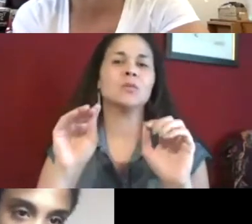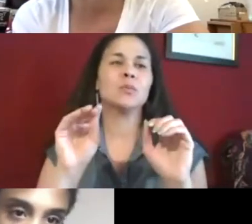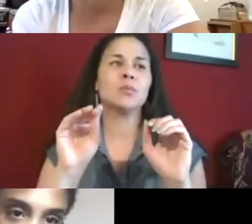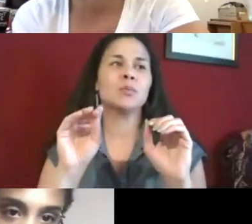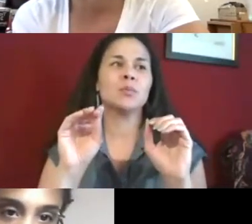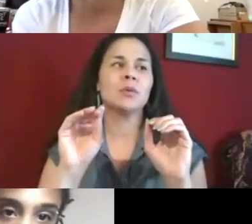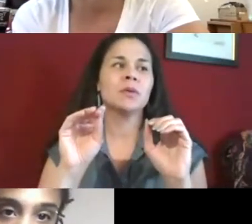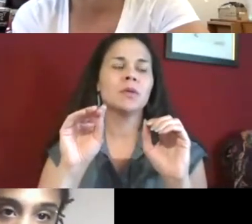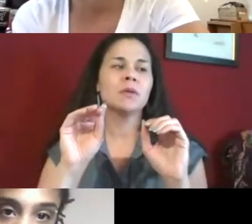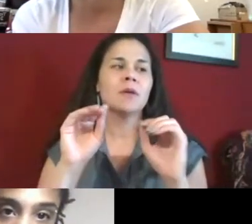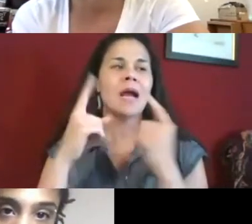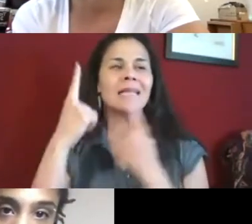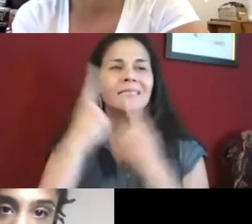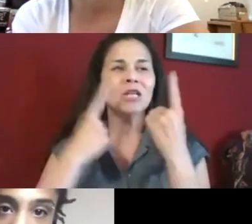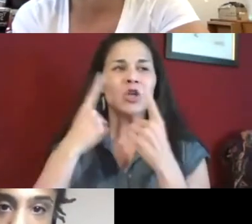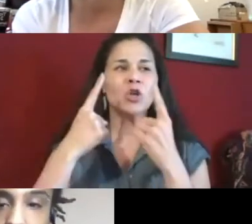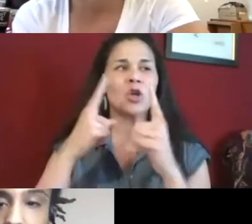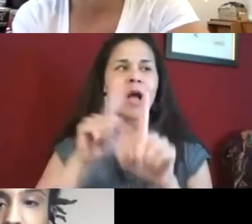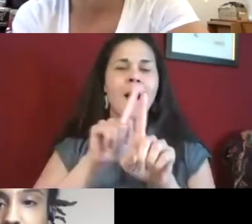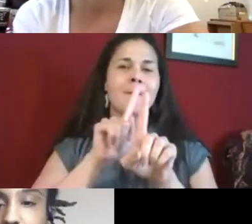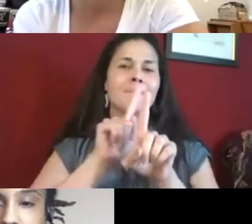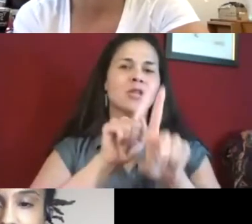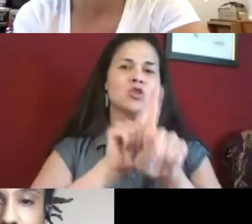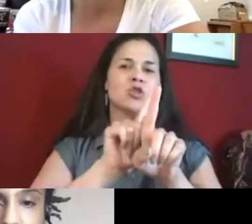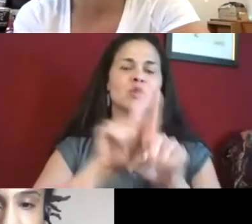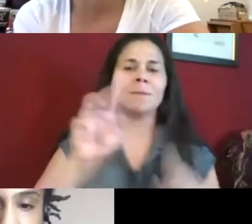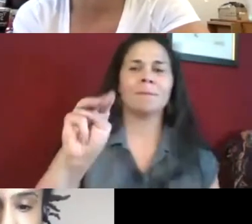front of house, it becomes not a unique experience but your daily experience.